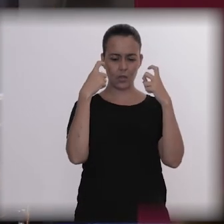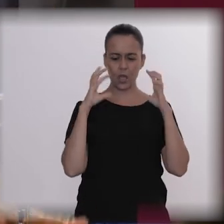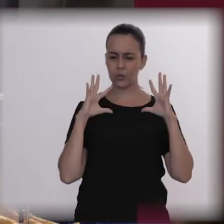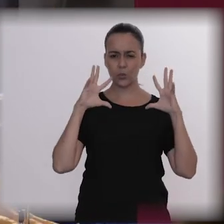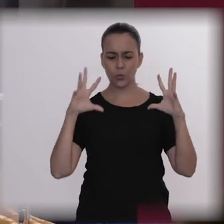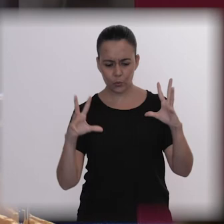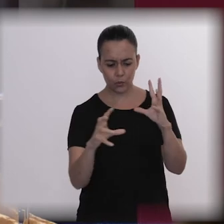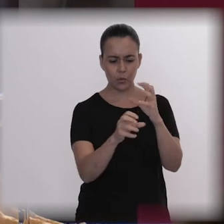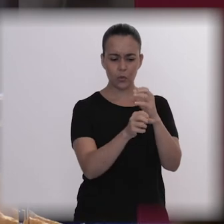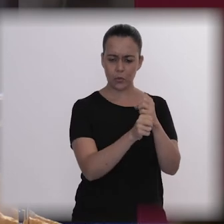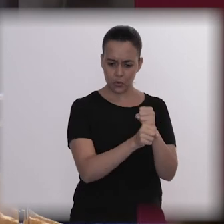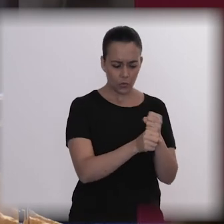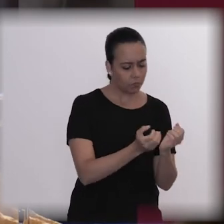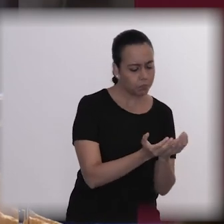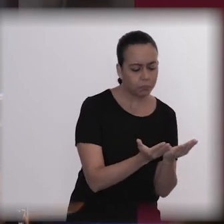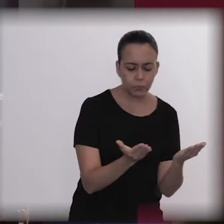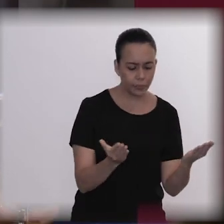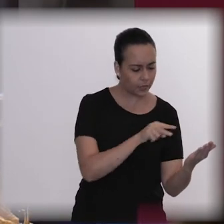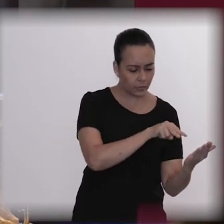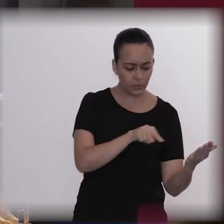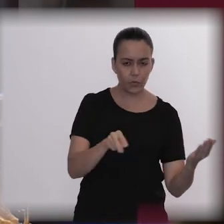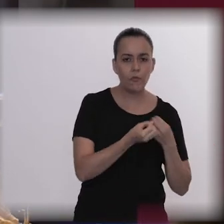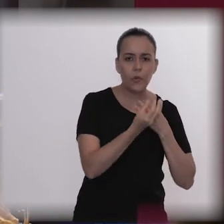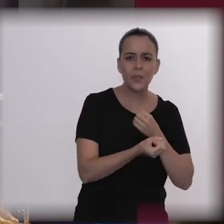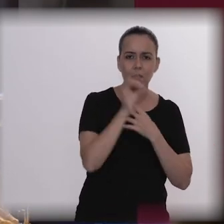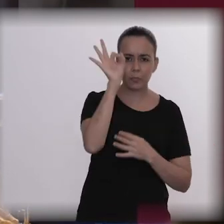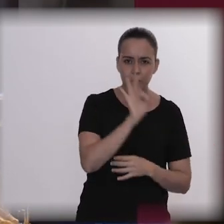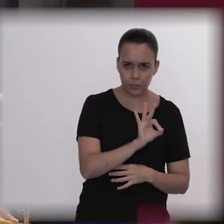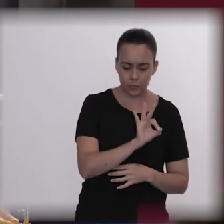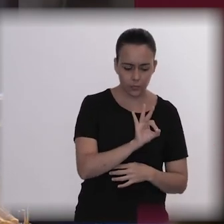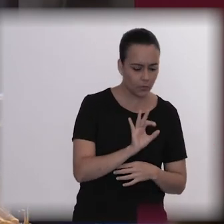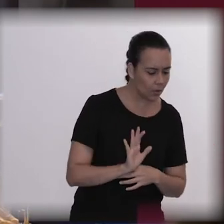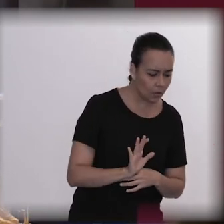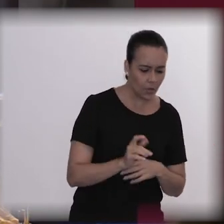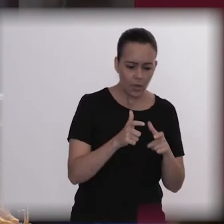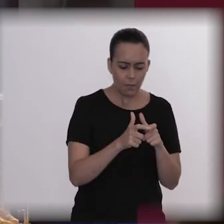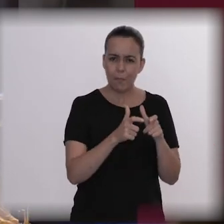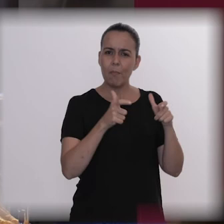of those working on the report. Most deaths caused by violence in the world were suicides.